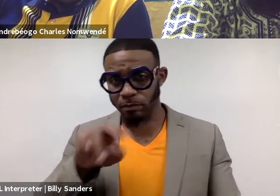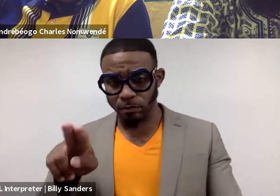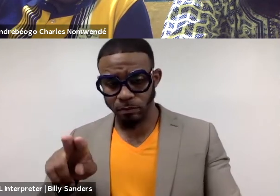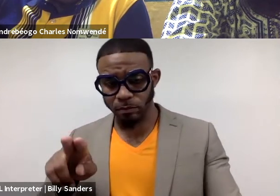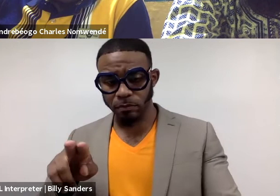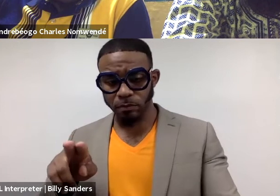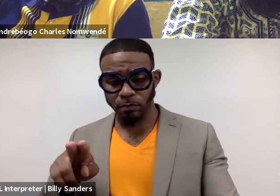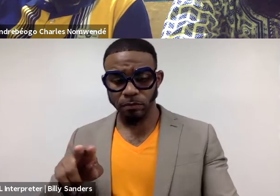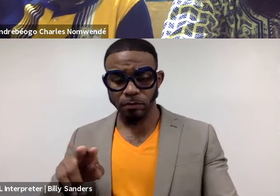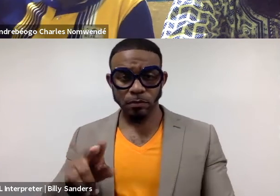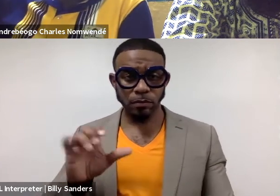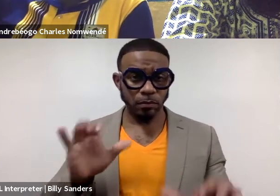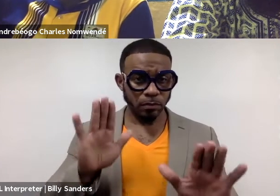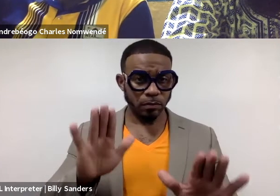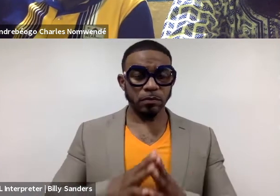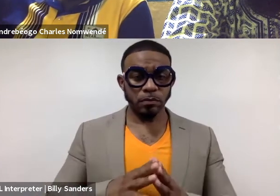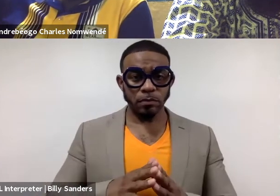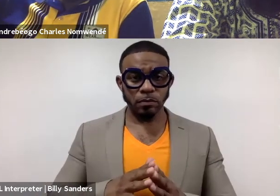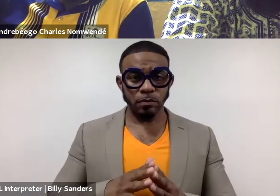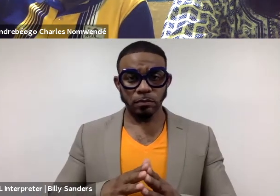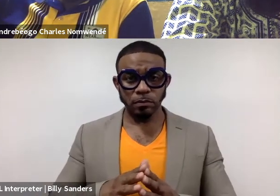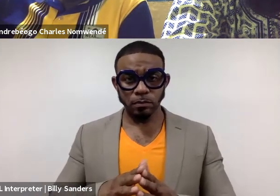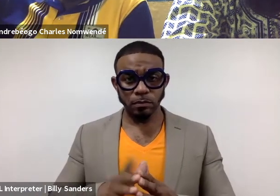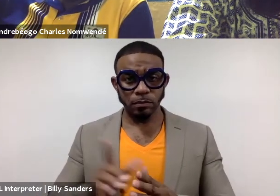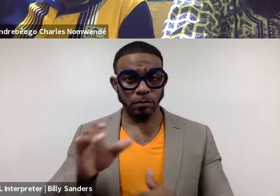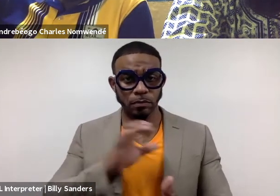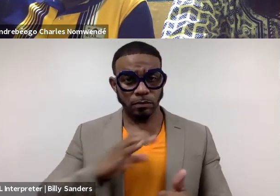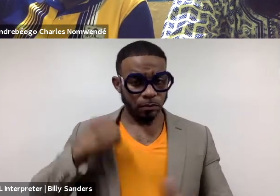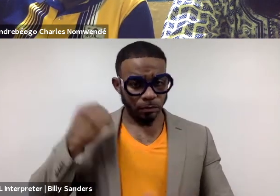Bill Breggin and Lindsey Bostwick commissioned us,